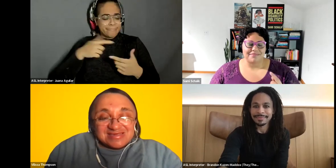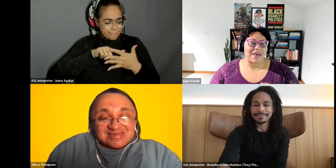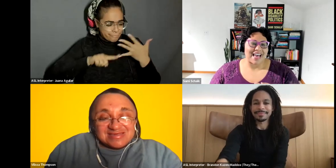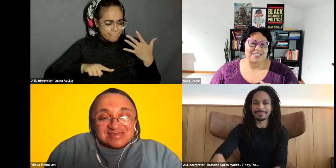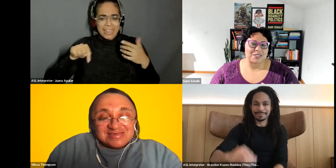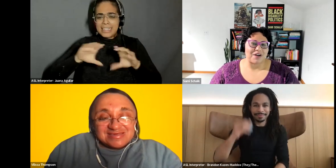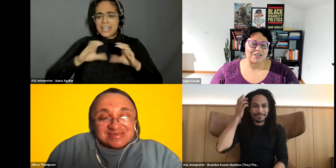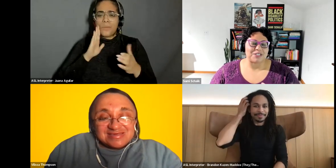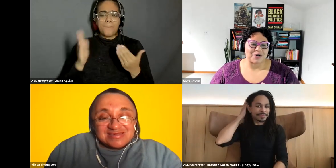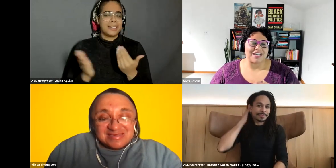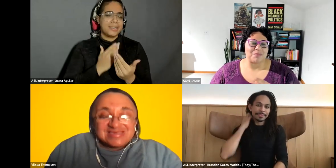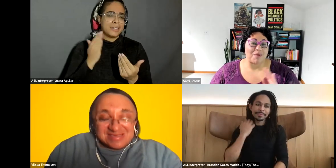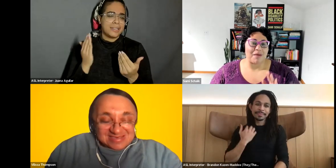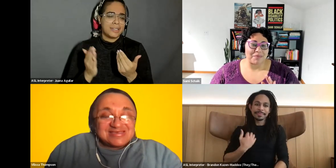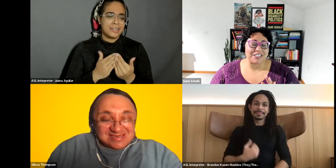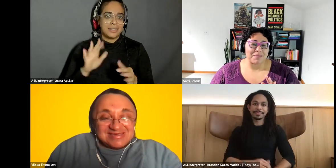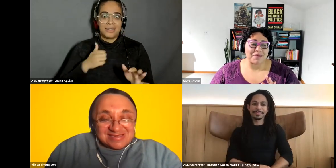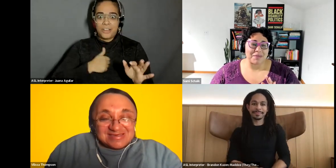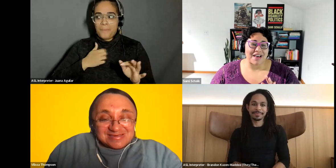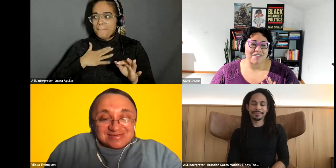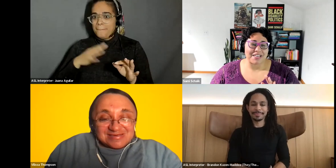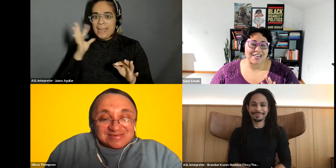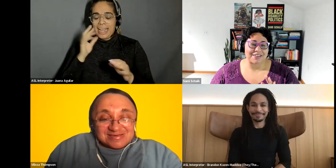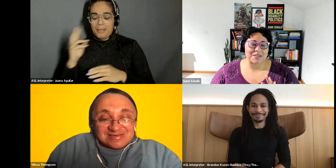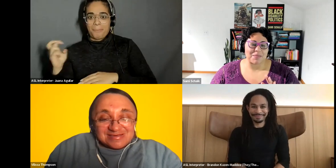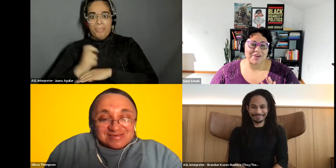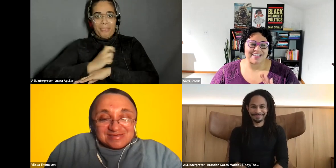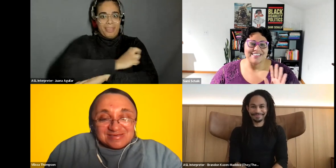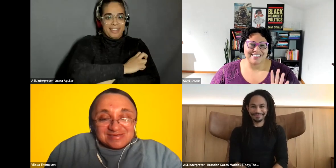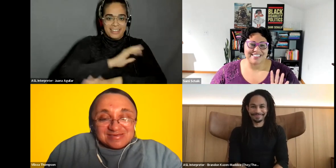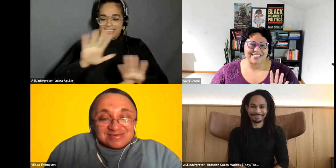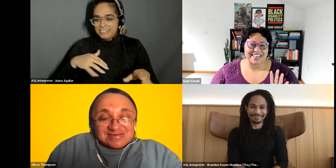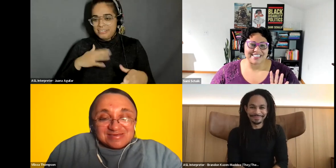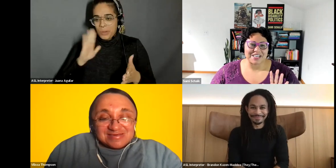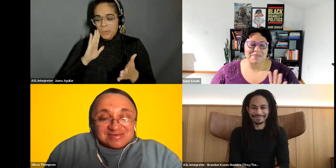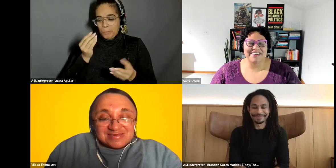Sami Schalk: My cat just walked on screen, and we'll probably jump up on the back of my chair at some point just a heads up.